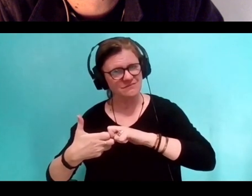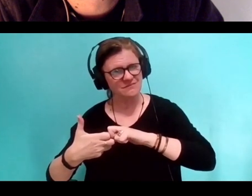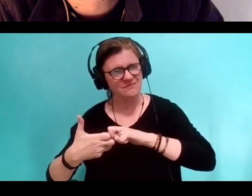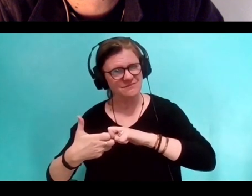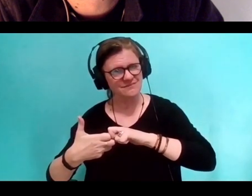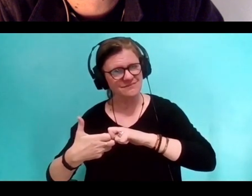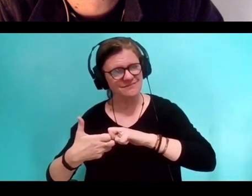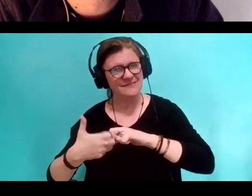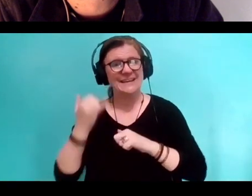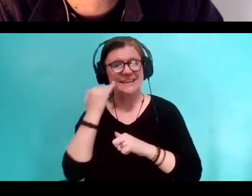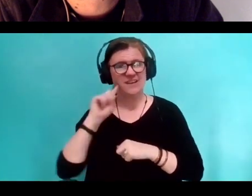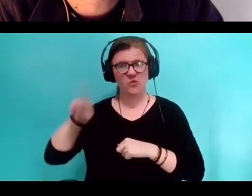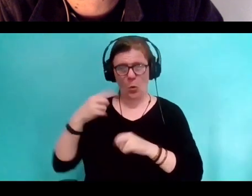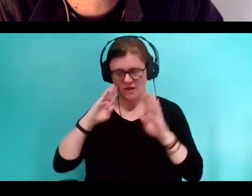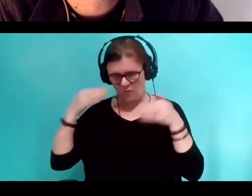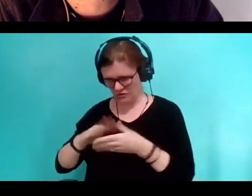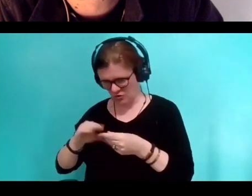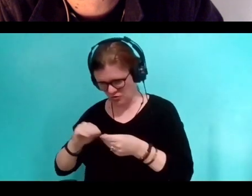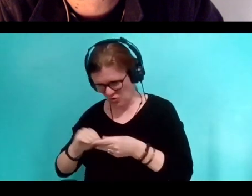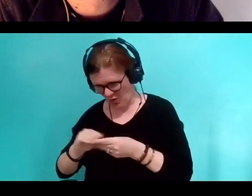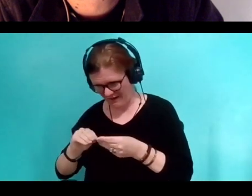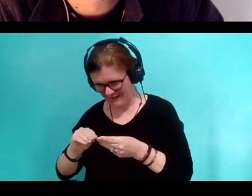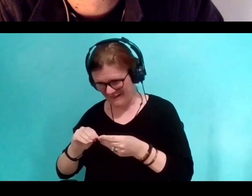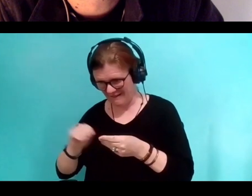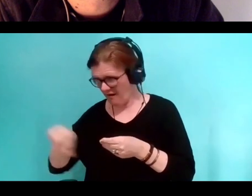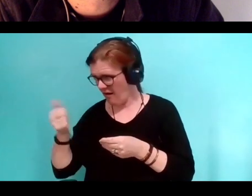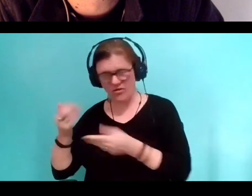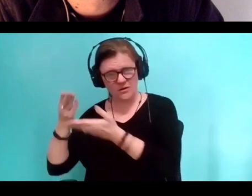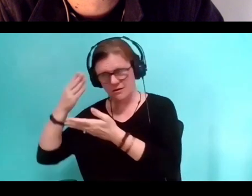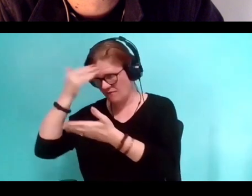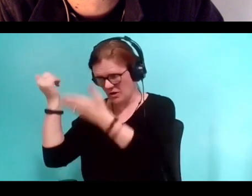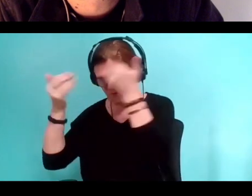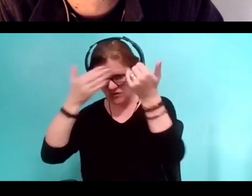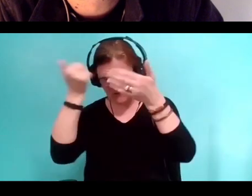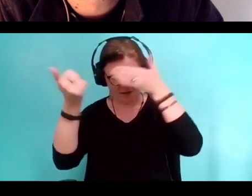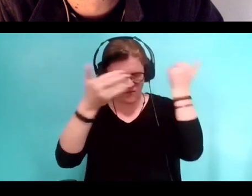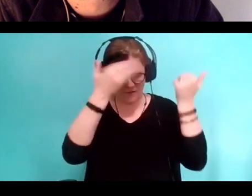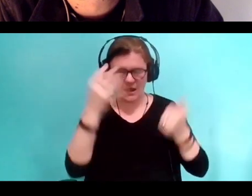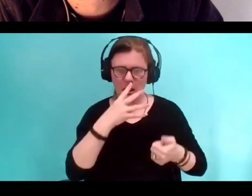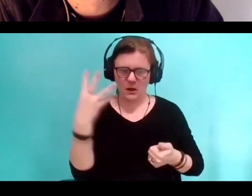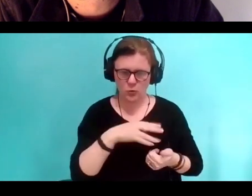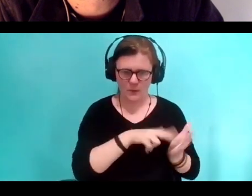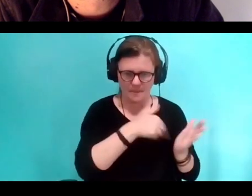if you're only thinking about story. You can start forgetting about the needs of paint, and the needs of composition,